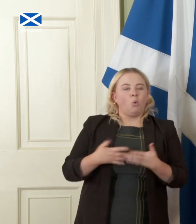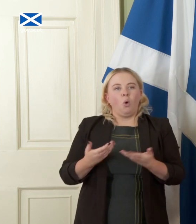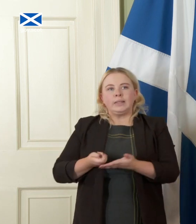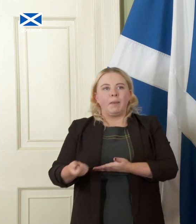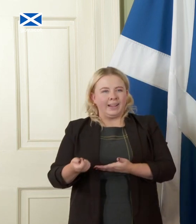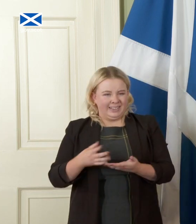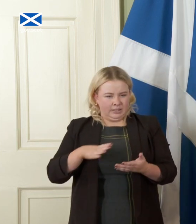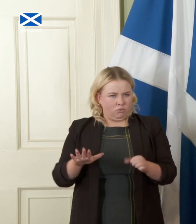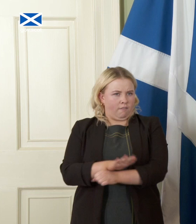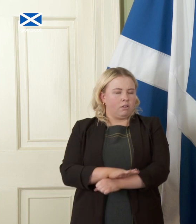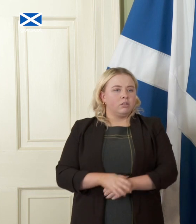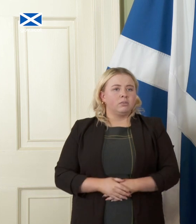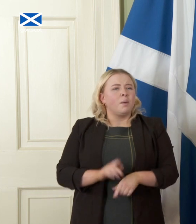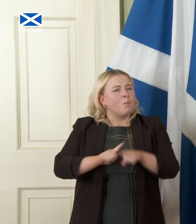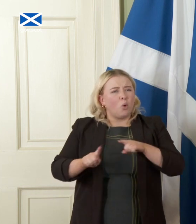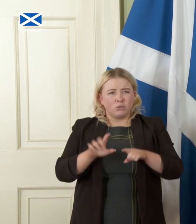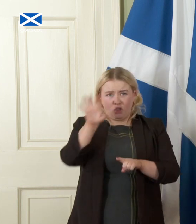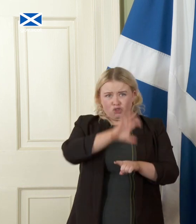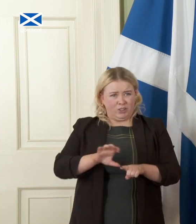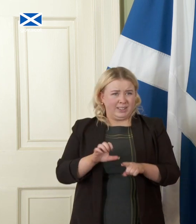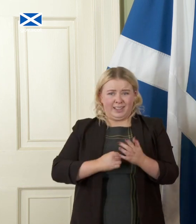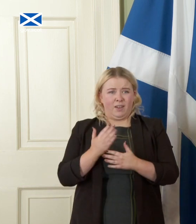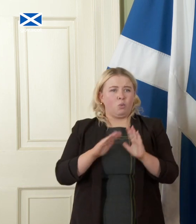and most countries in the developed world have have deficits now in terms of Scotland's position